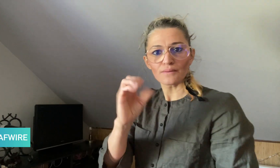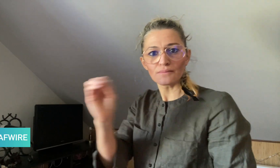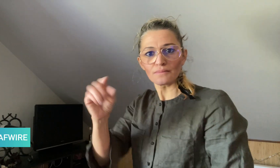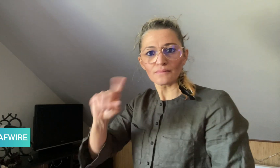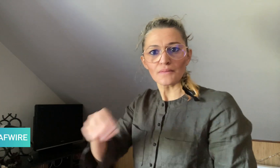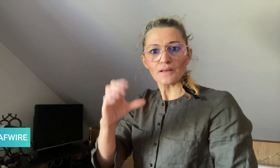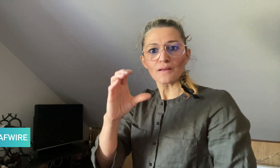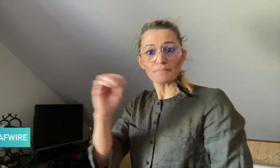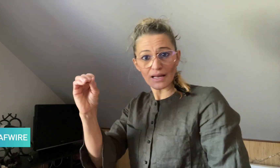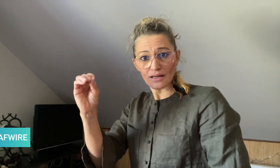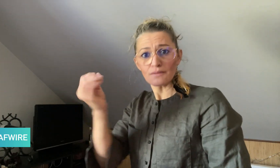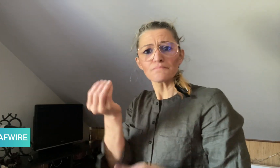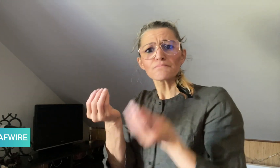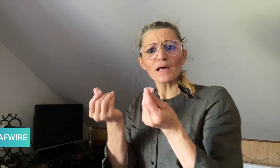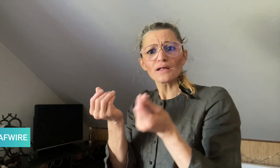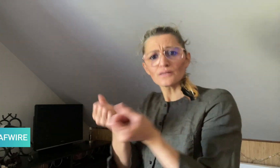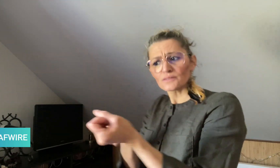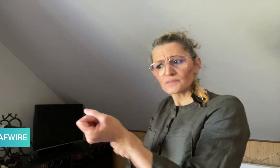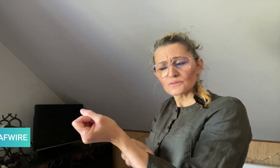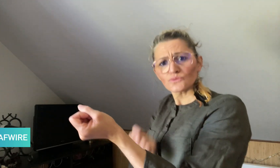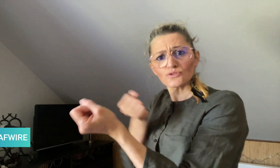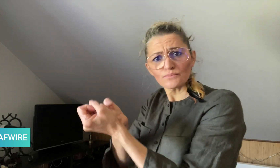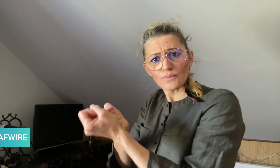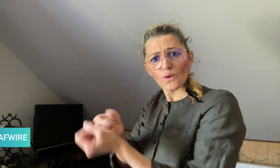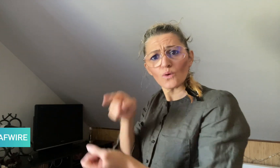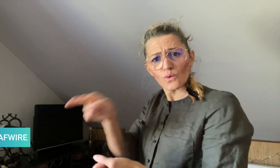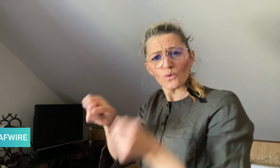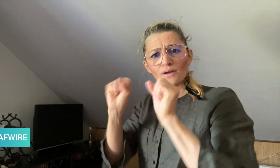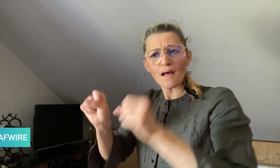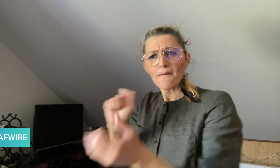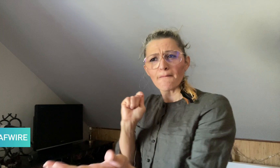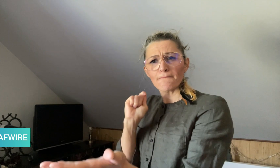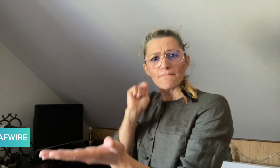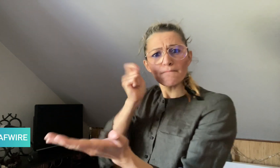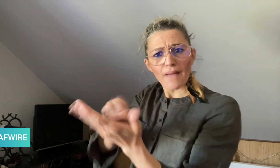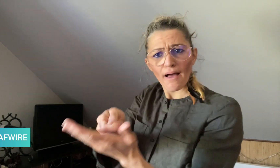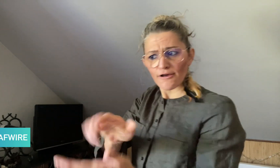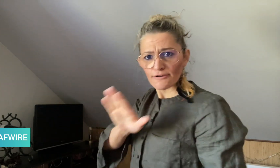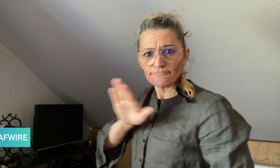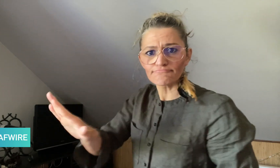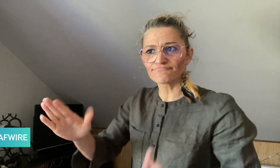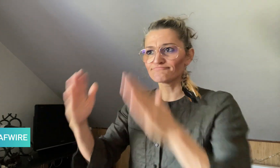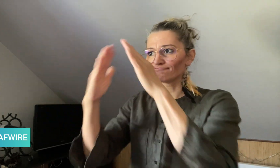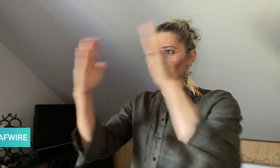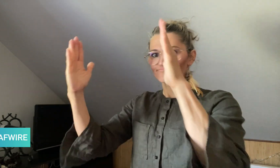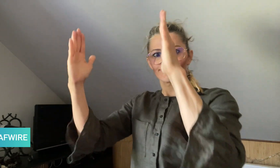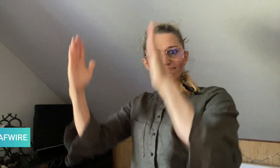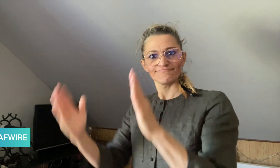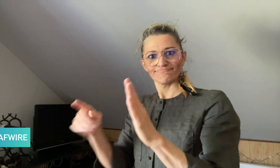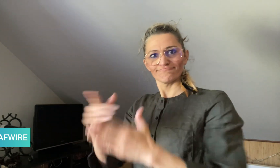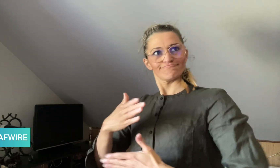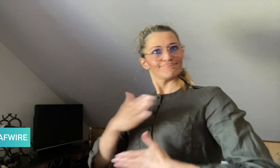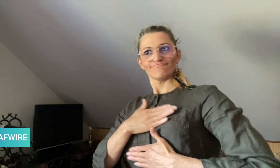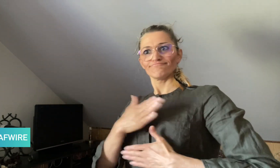MDCC buy their own permanent facility so that they